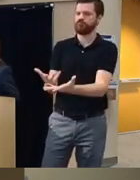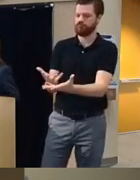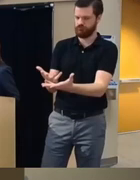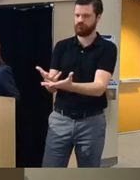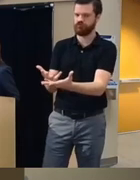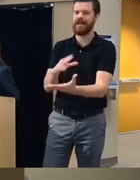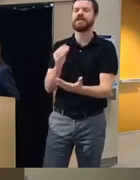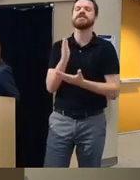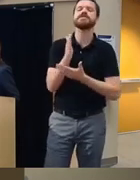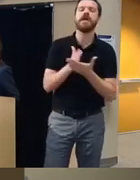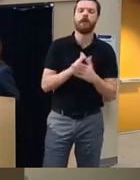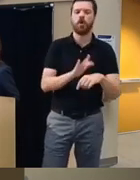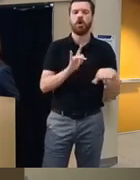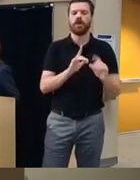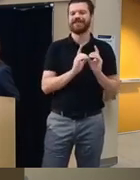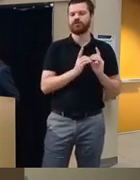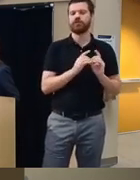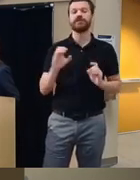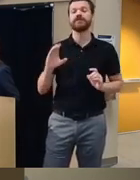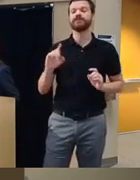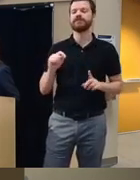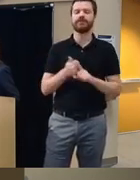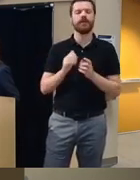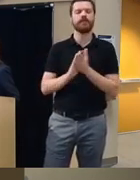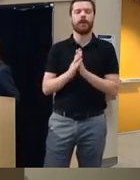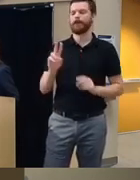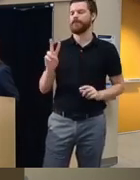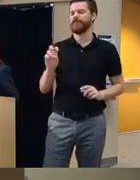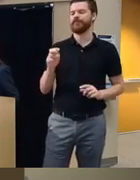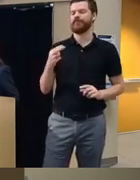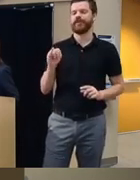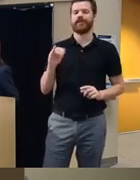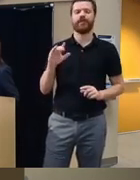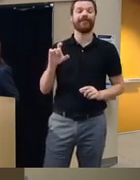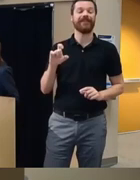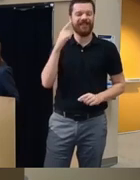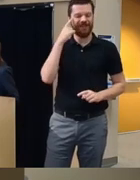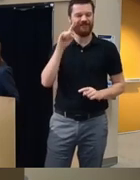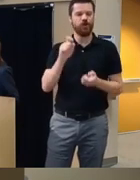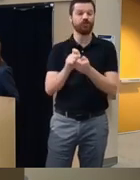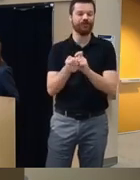digital versions so CBT makes a nice vehicle for change Behavior Health change and it's the